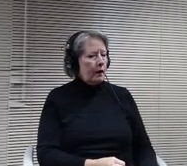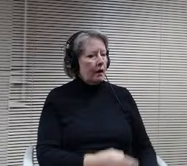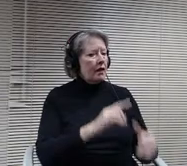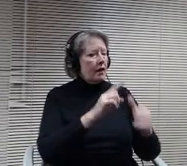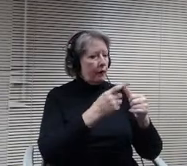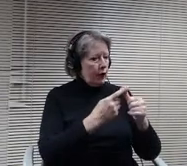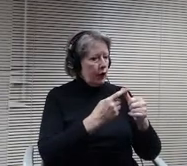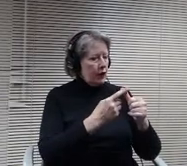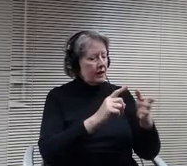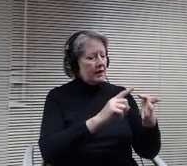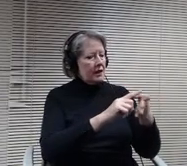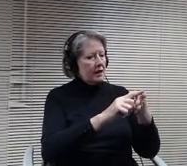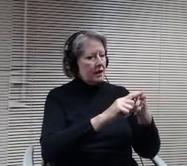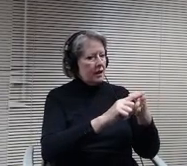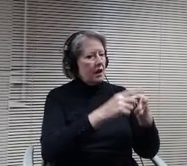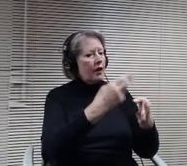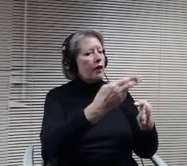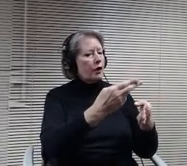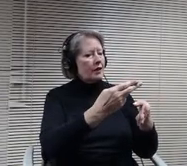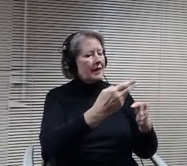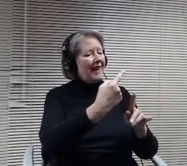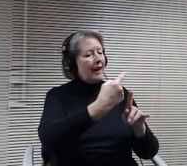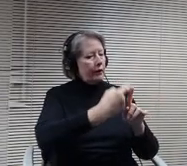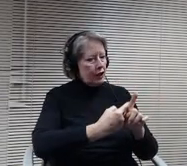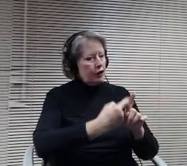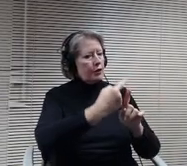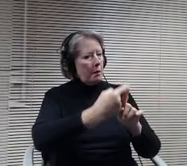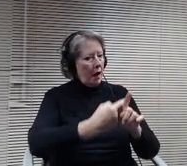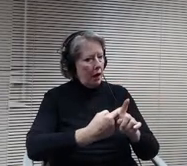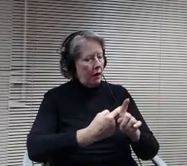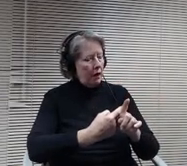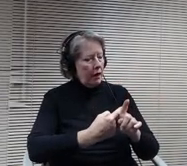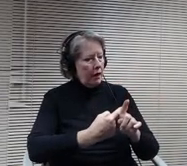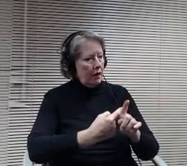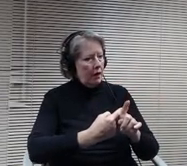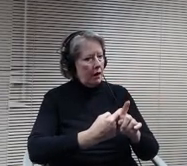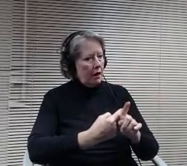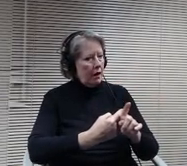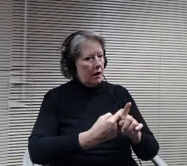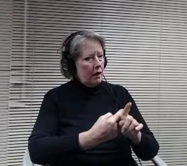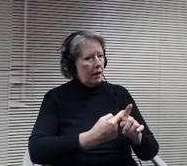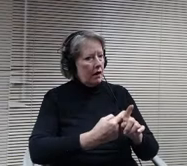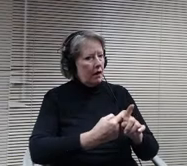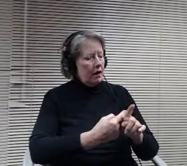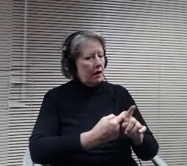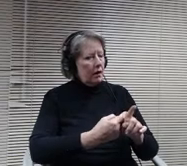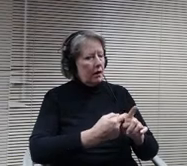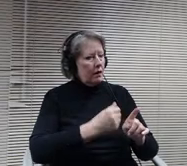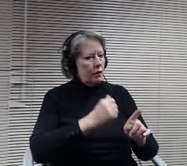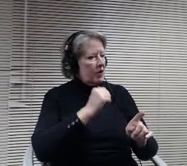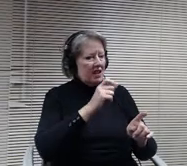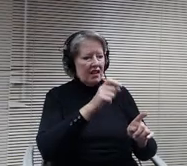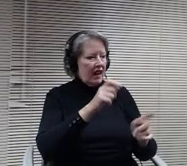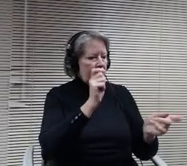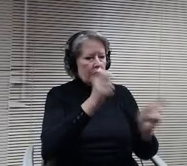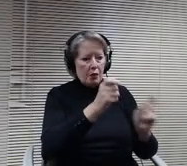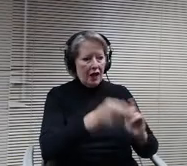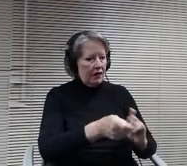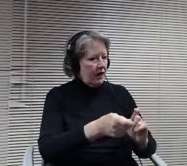year. We didn't have to modify those dates at all. And the meetings would begin at